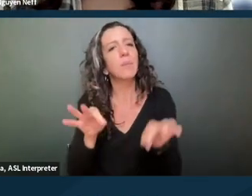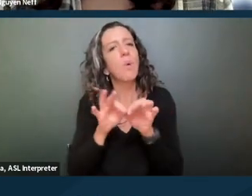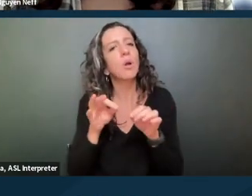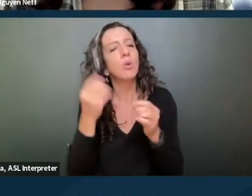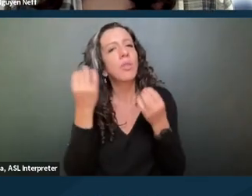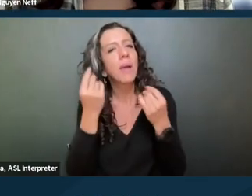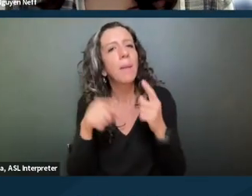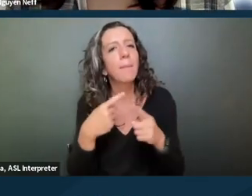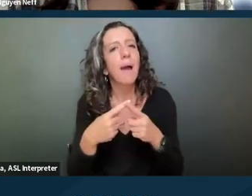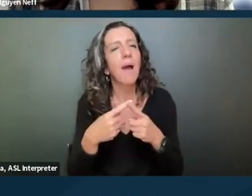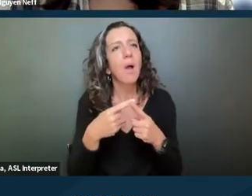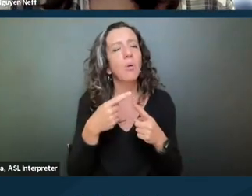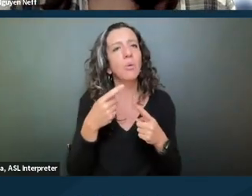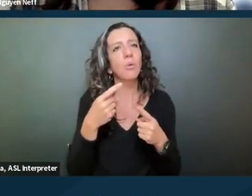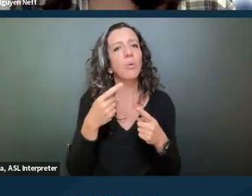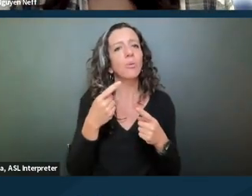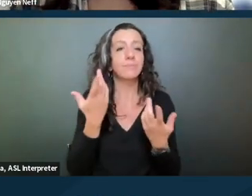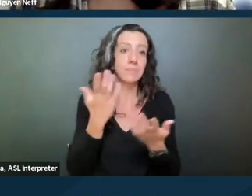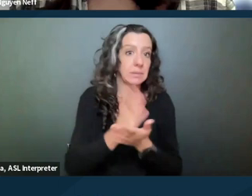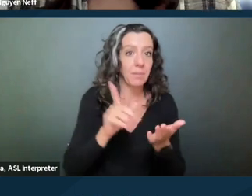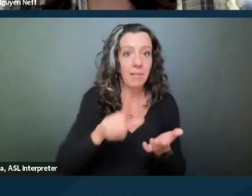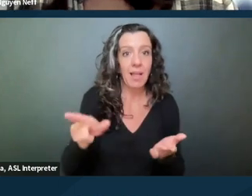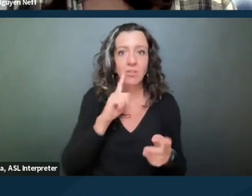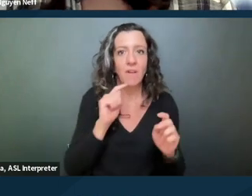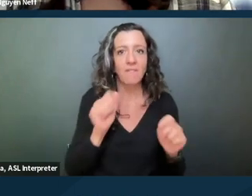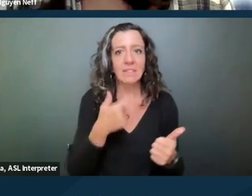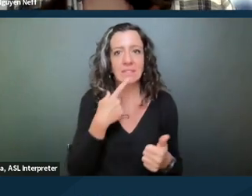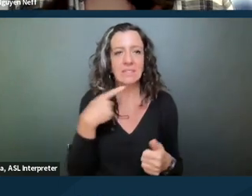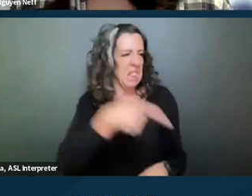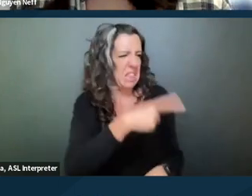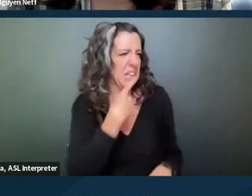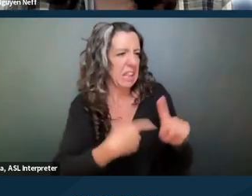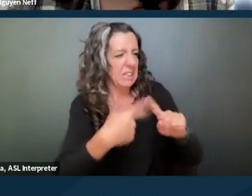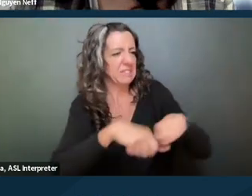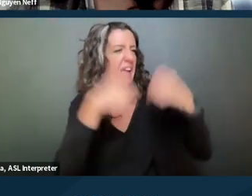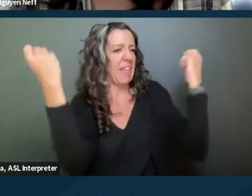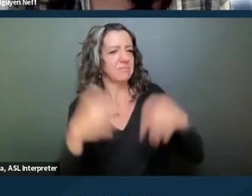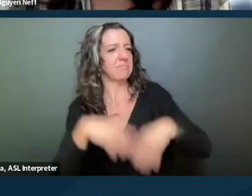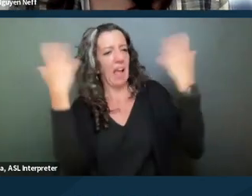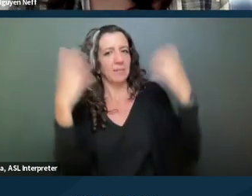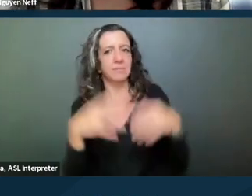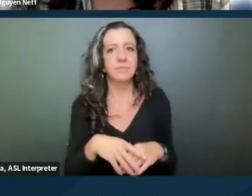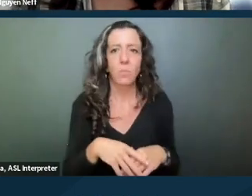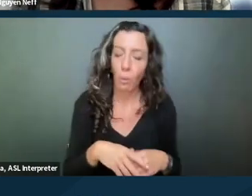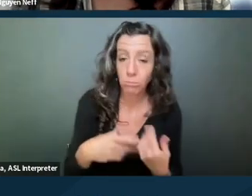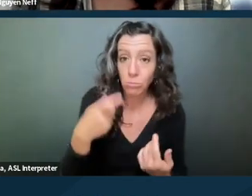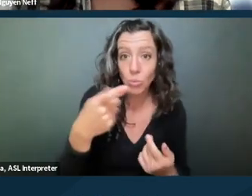you know, there some landlords are just quick to say this is a lease violation. Well you also pay a security deposit for damage